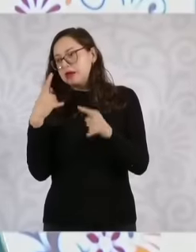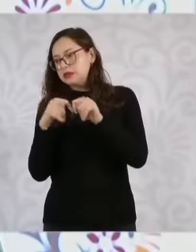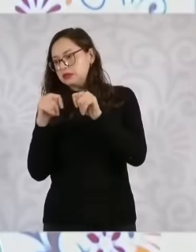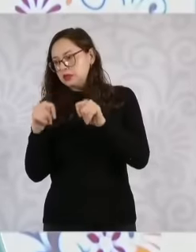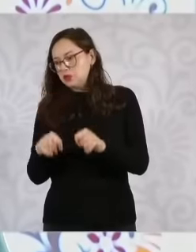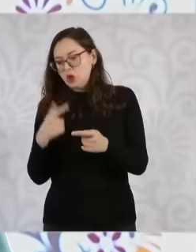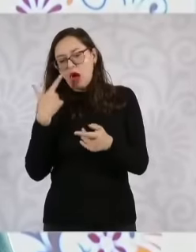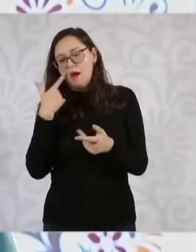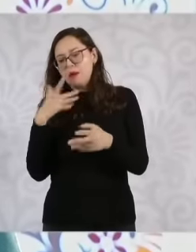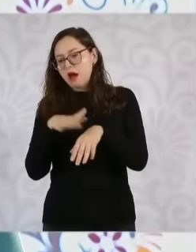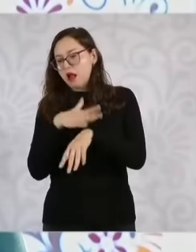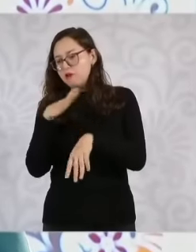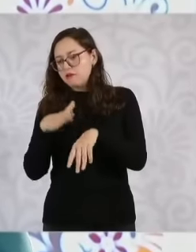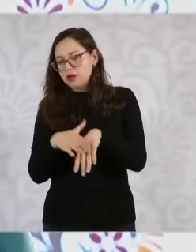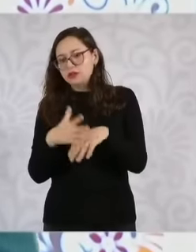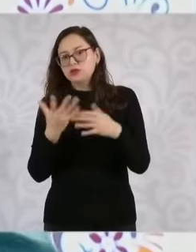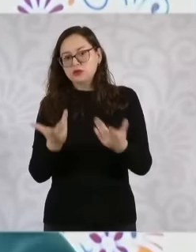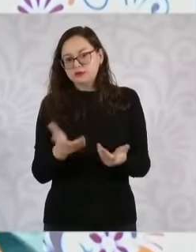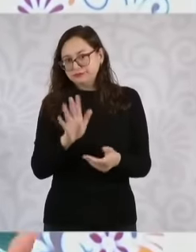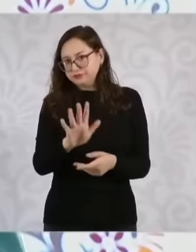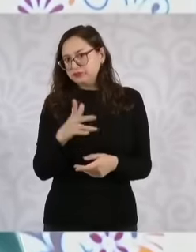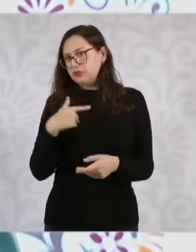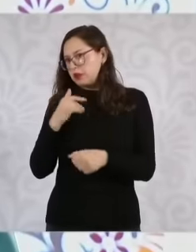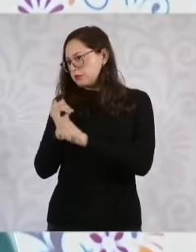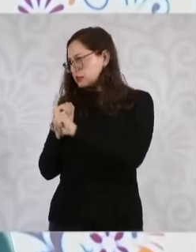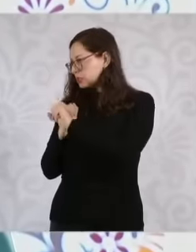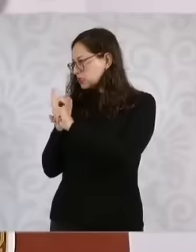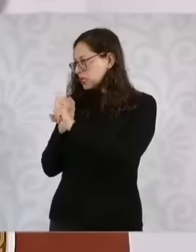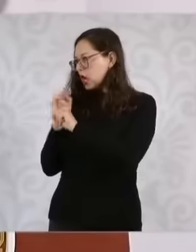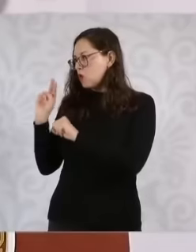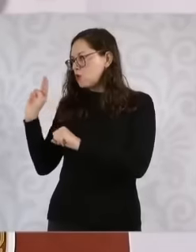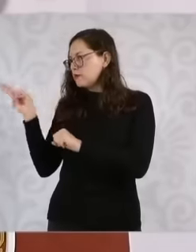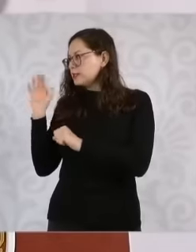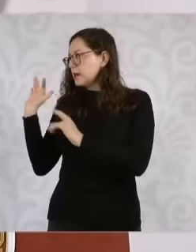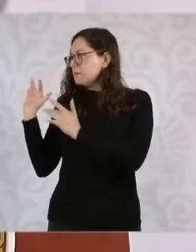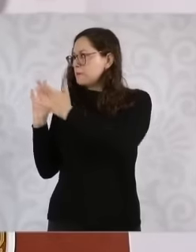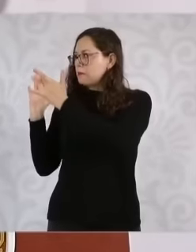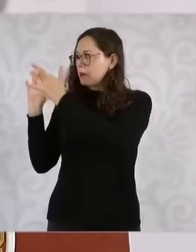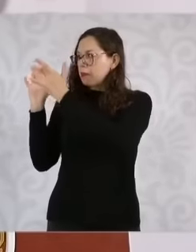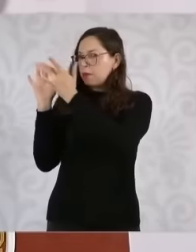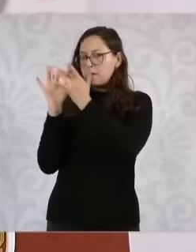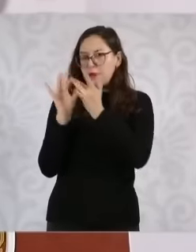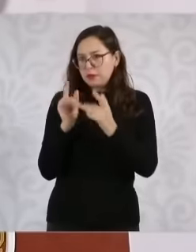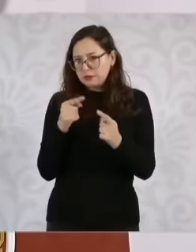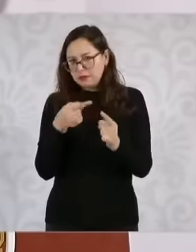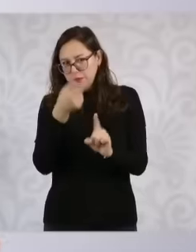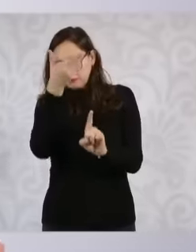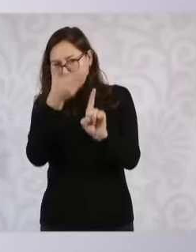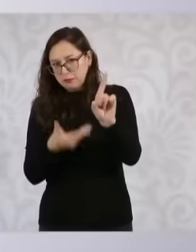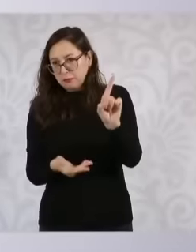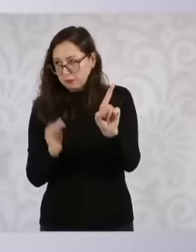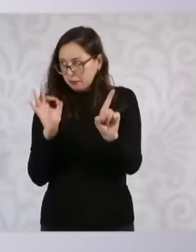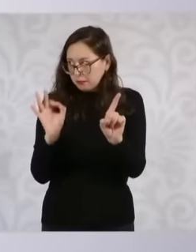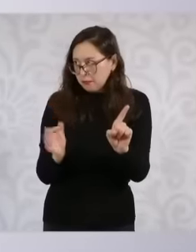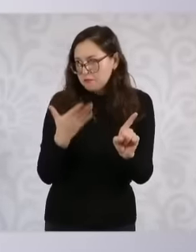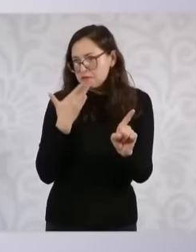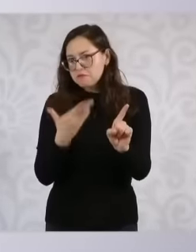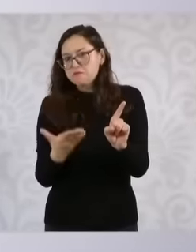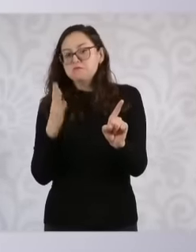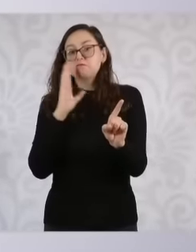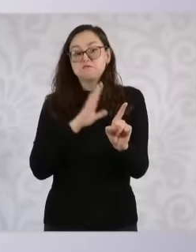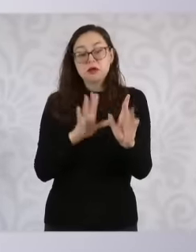because they can make the necessary consultations with the universities so that this committee has that